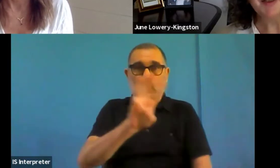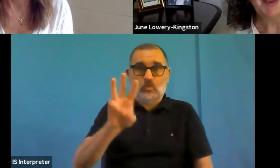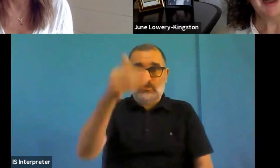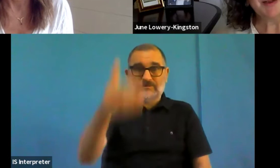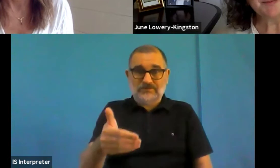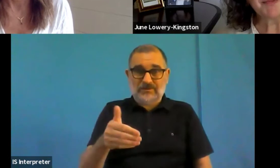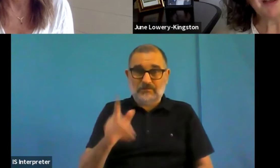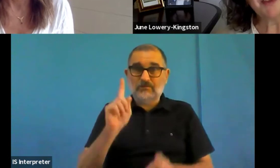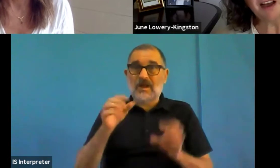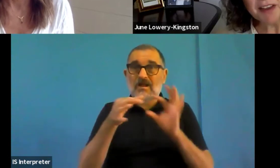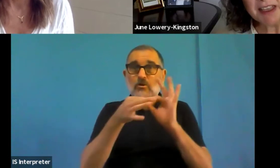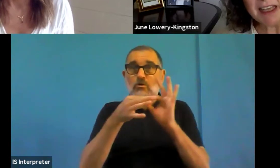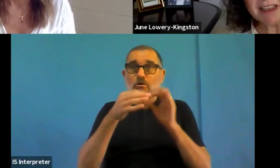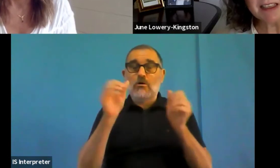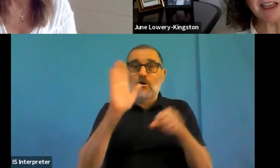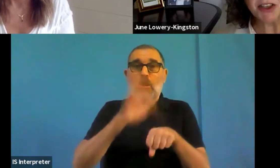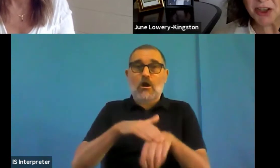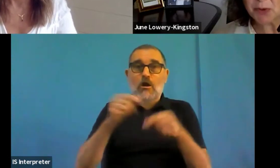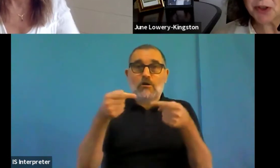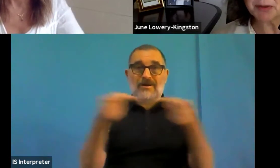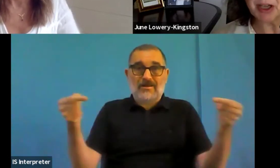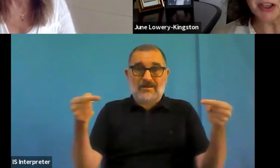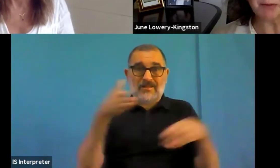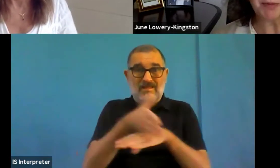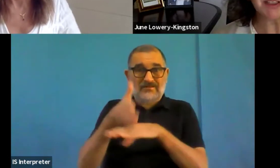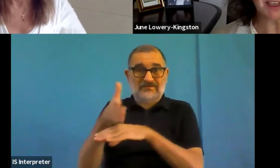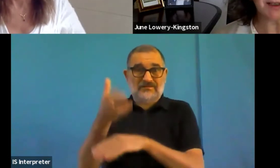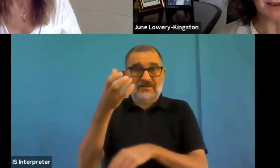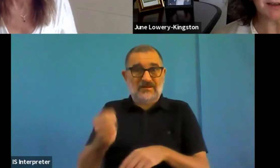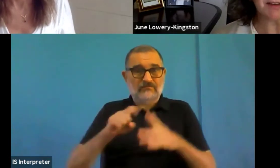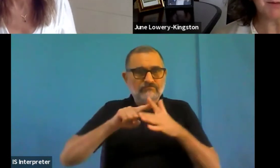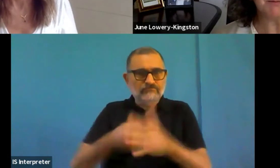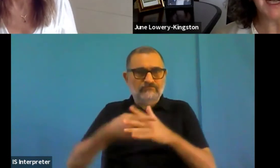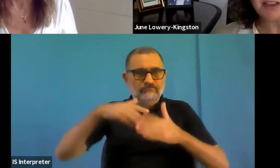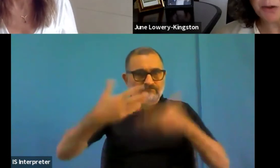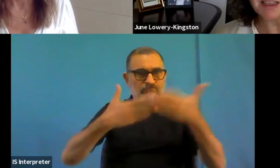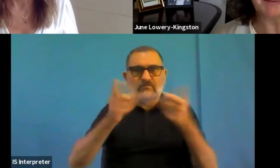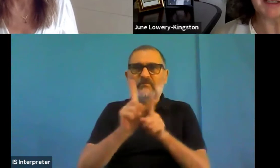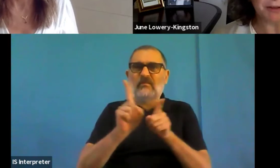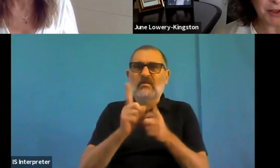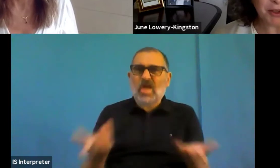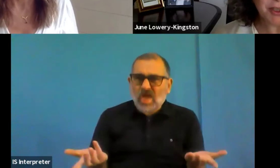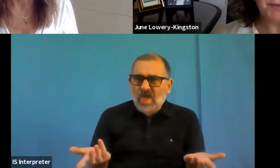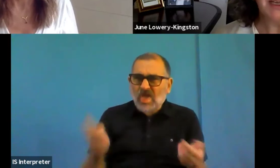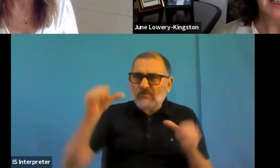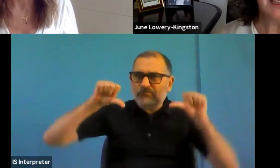And the other date that I just want to mention, because it might cause a little bit of confusion